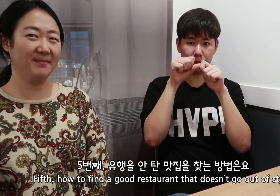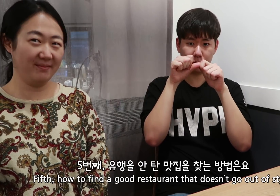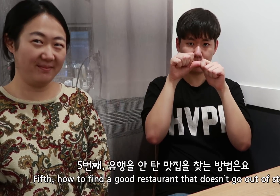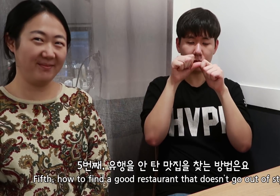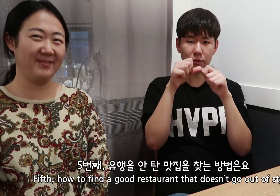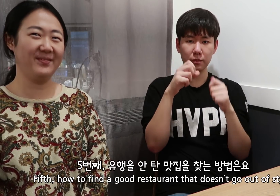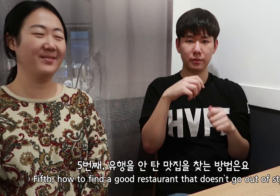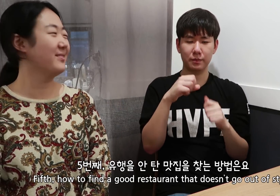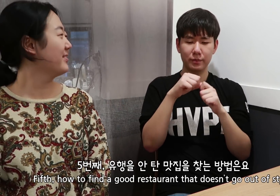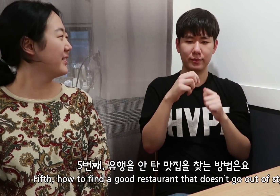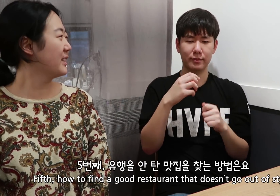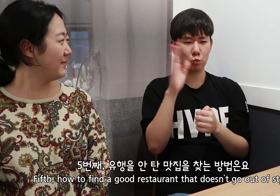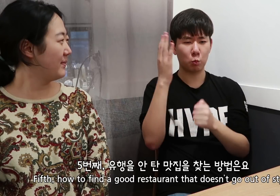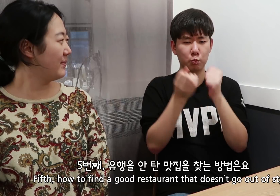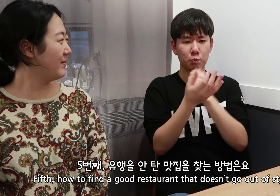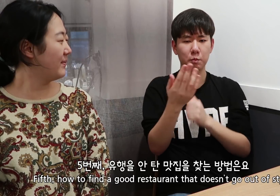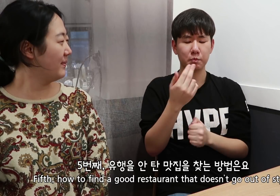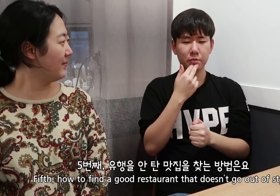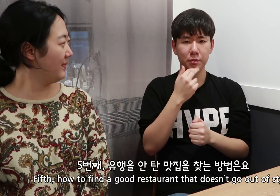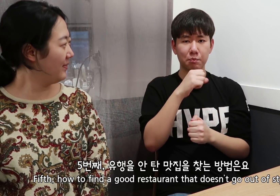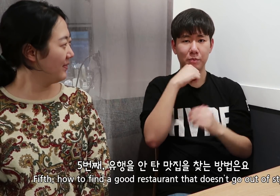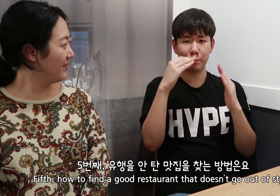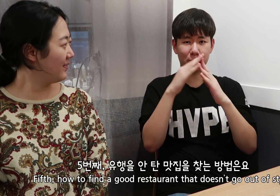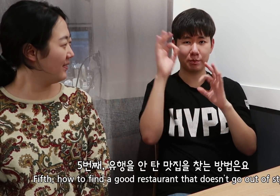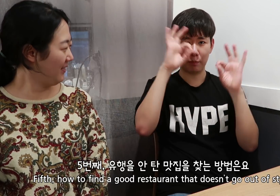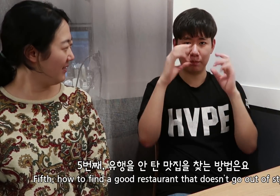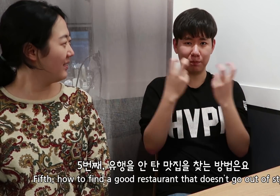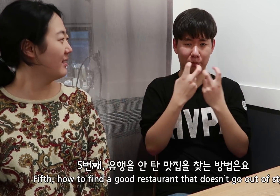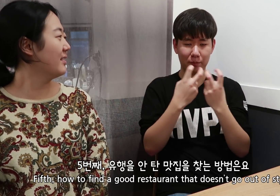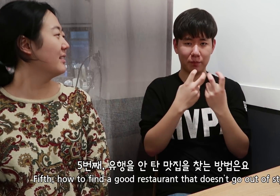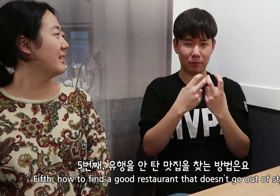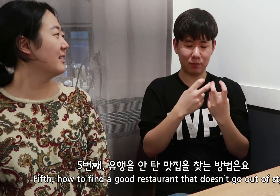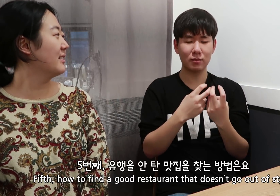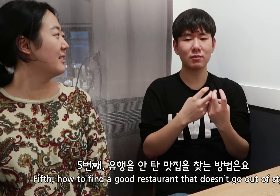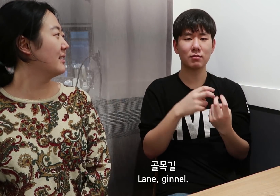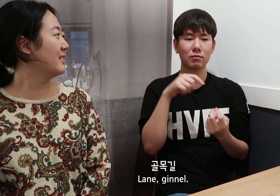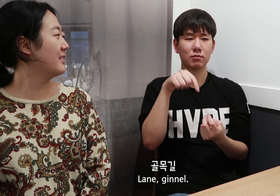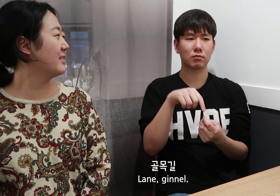Fifth, how to find a good restaurant that doesn’t go out of style.